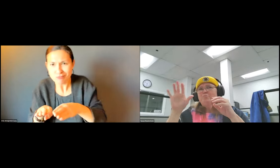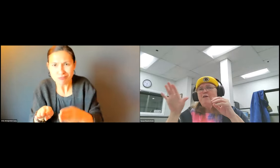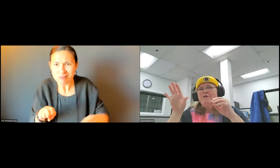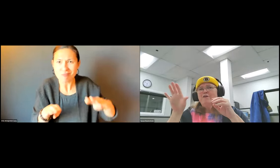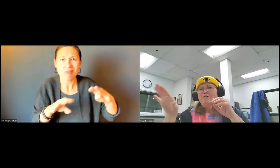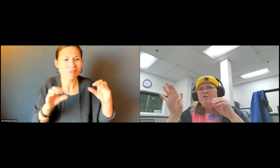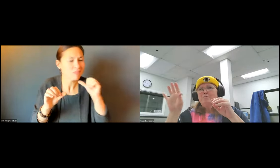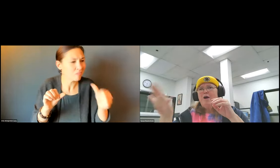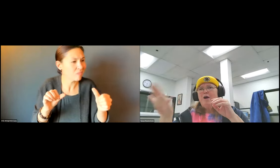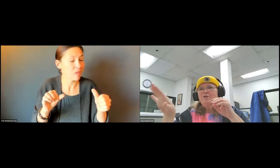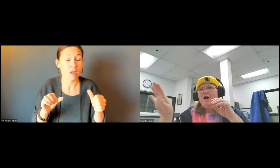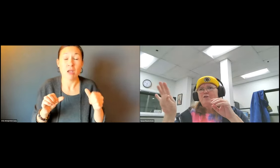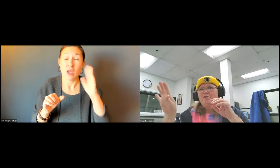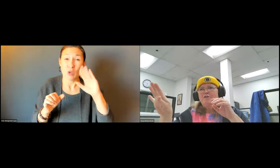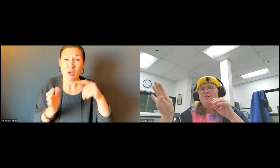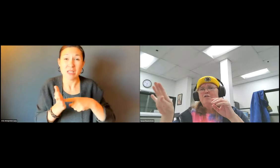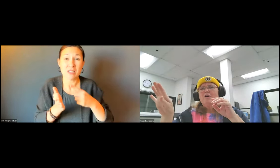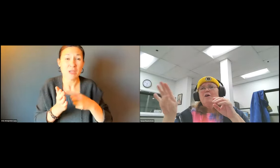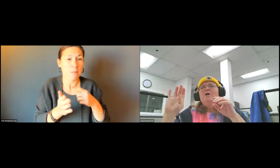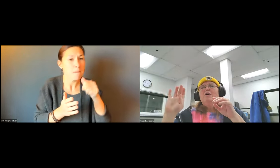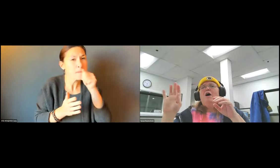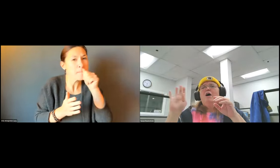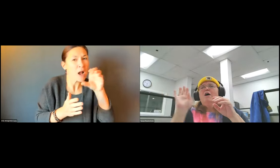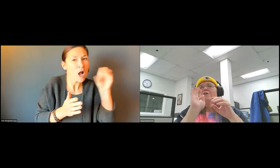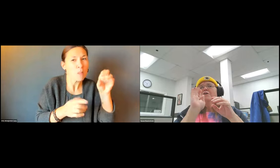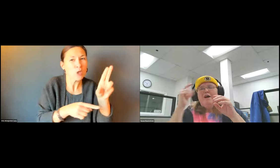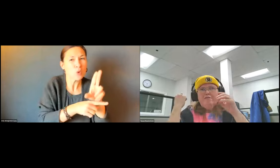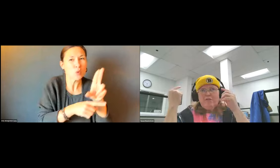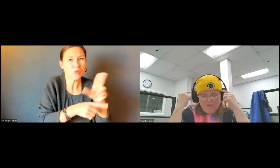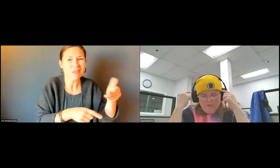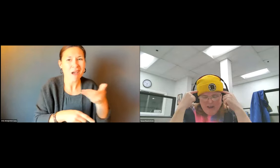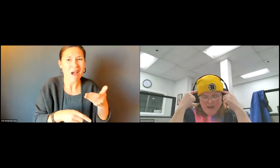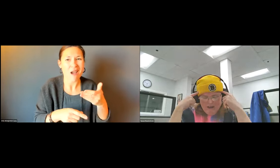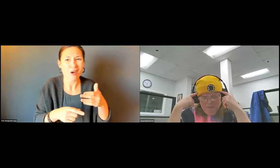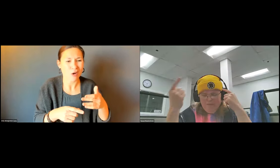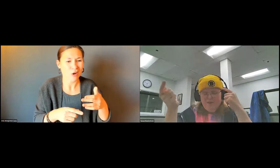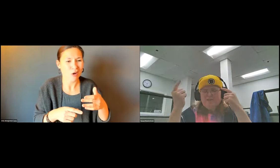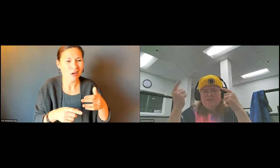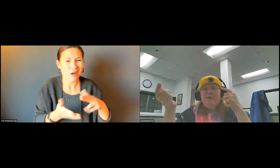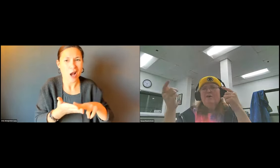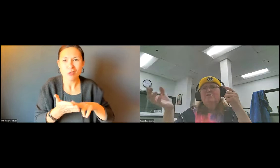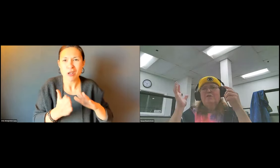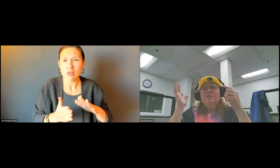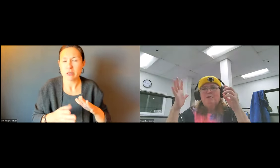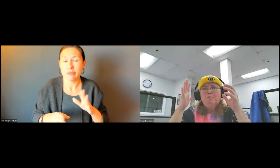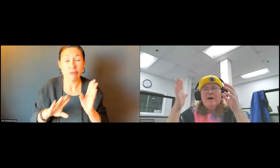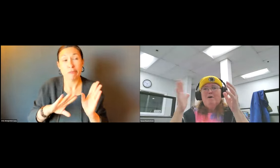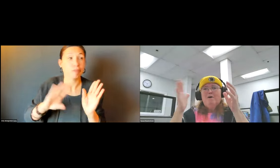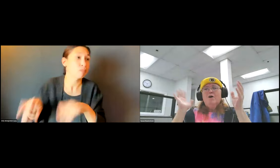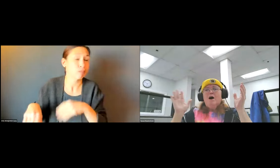WAS. SOMETIMES THE PRIVATE